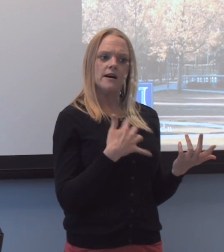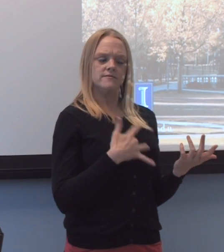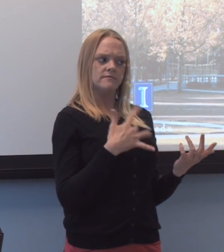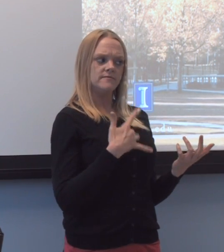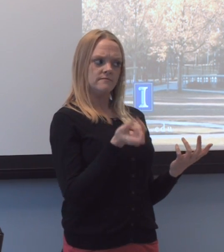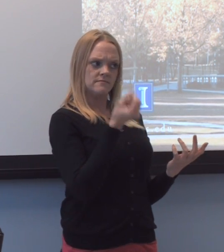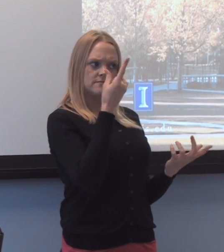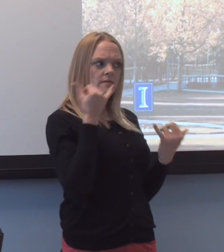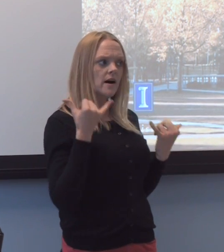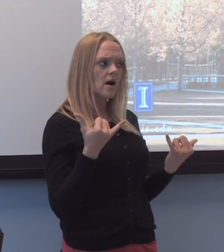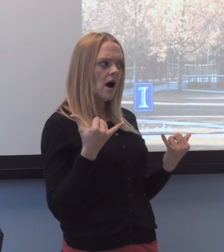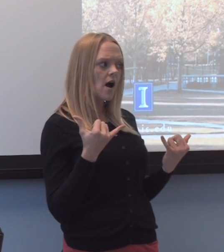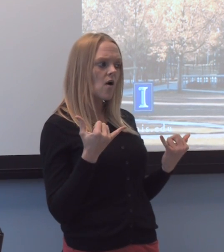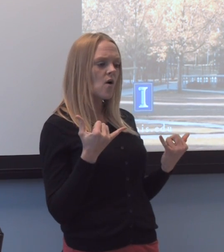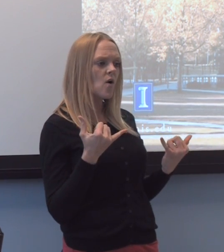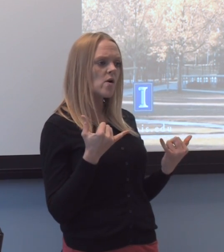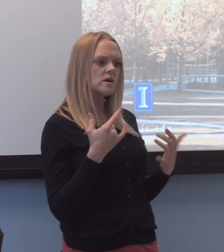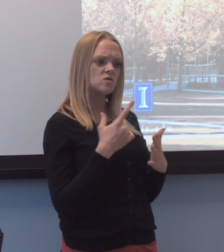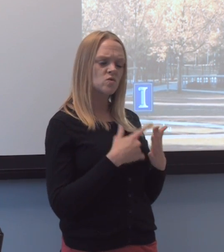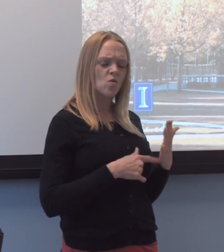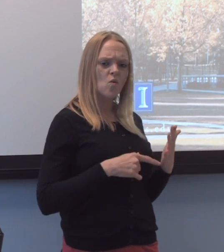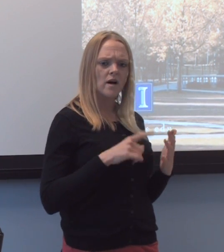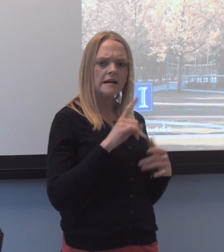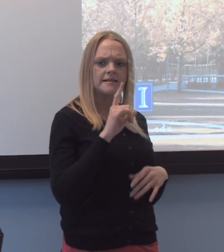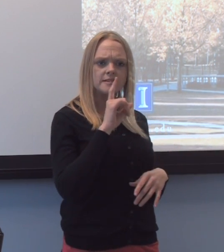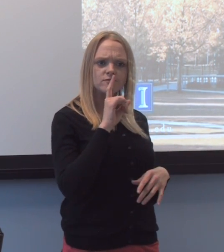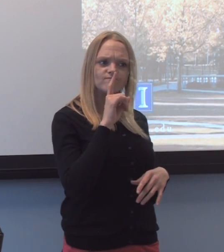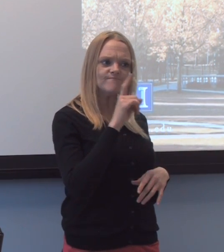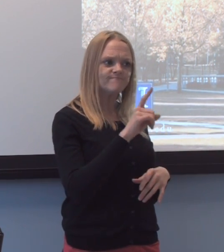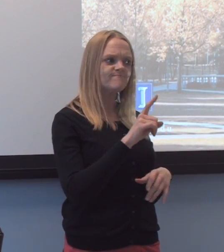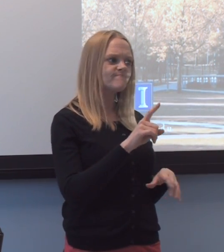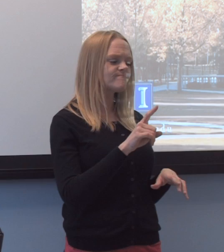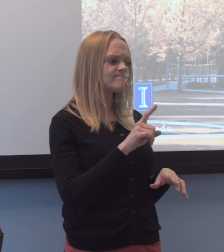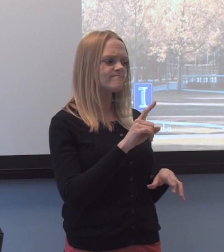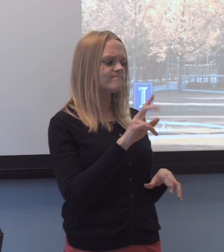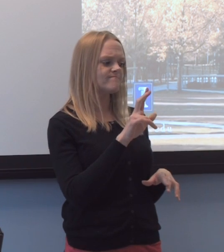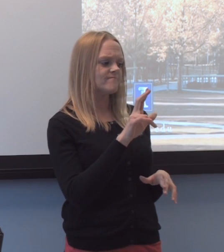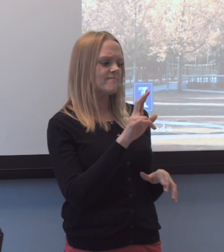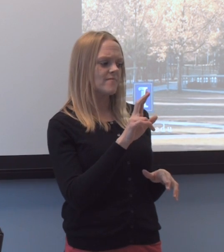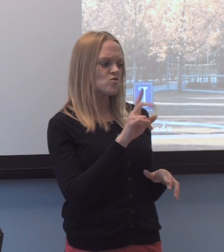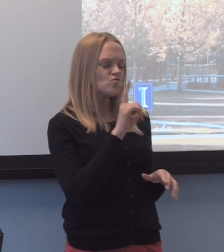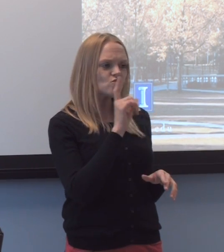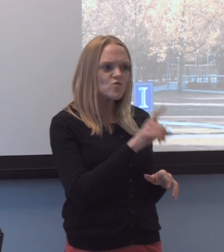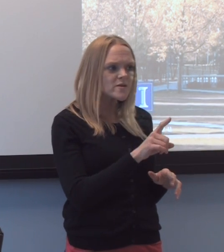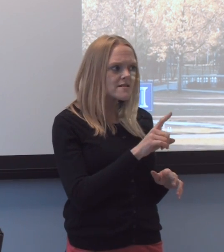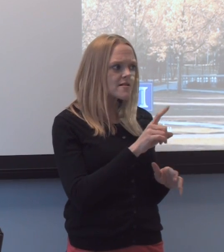is what a remarkable, um, almost undiscovered level of achievement